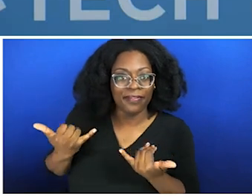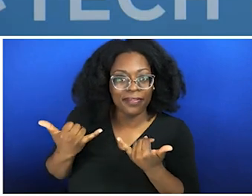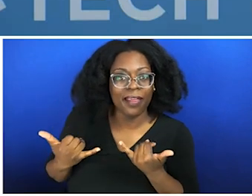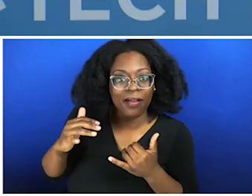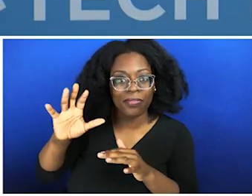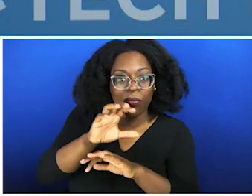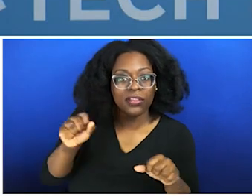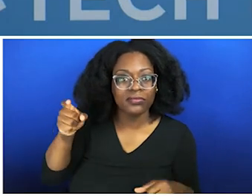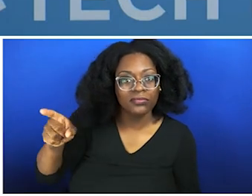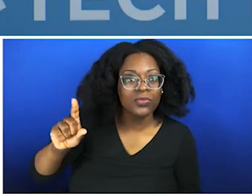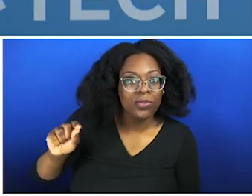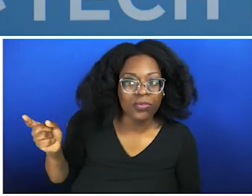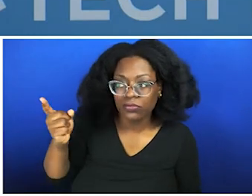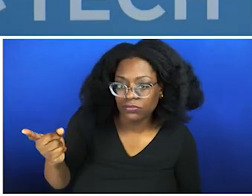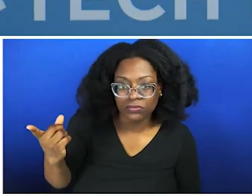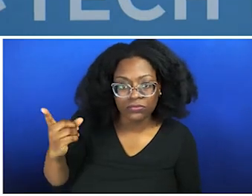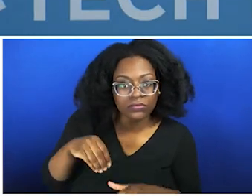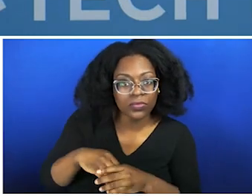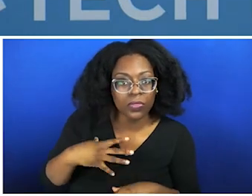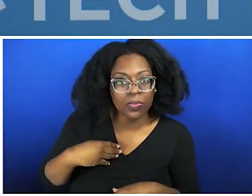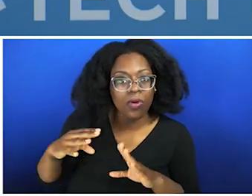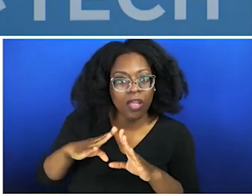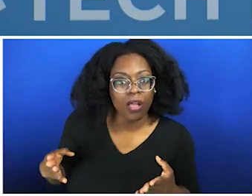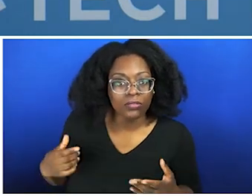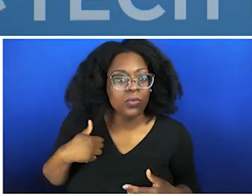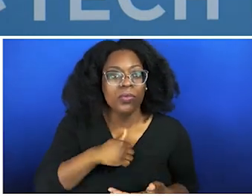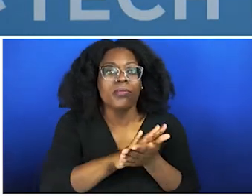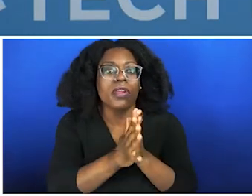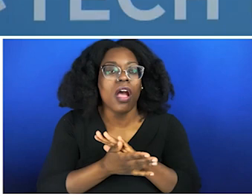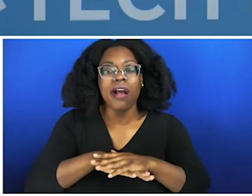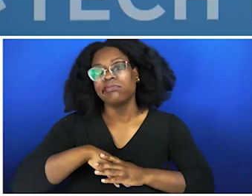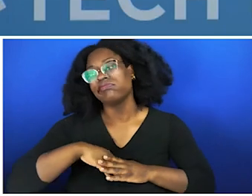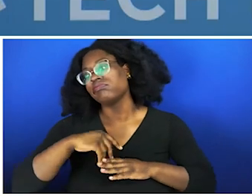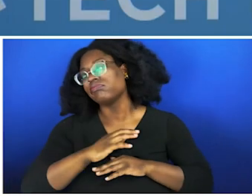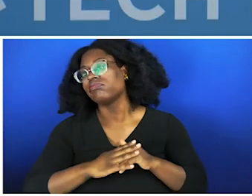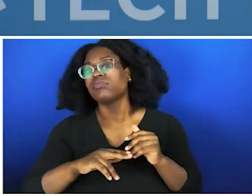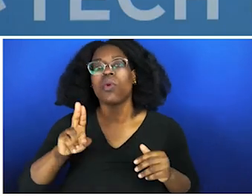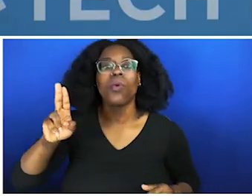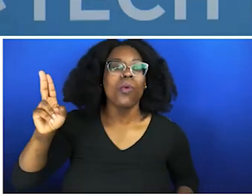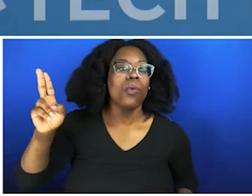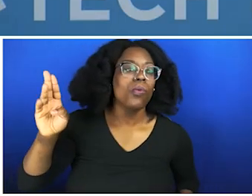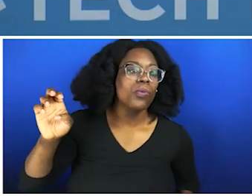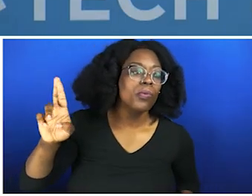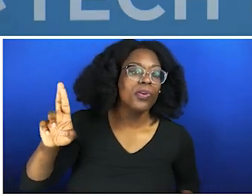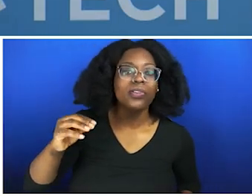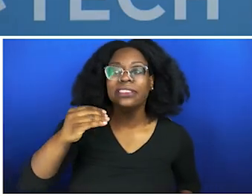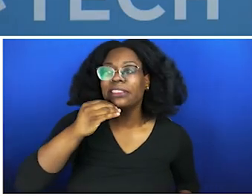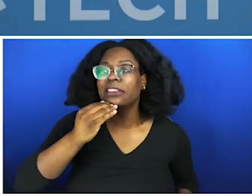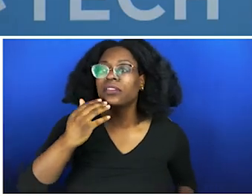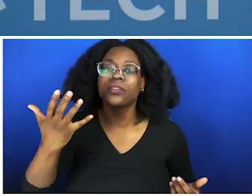like our UberEats, we like our little politicians that are bought, sold, and paid for — we can't have these conversations because we live in a fantasy. Those of us who don't come